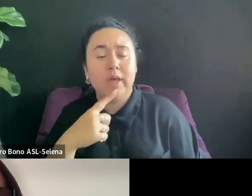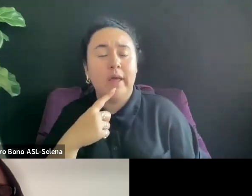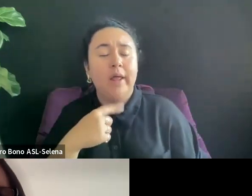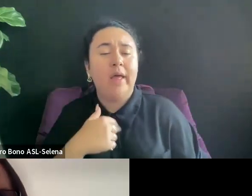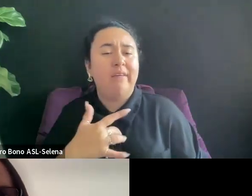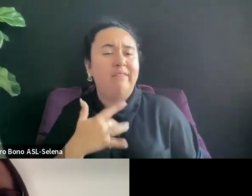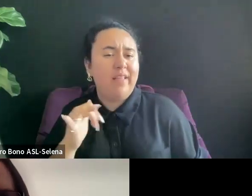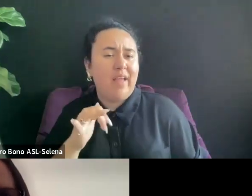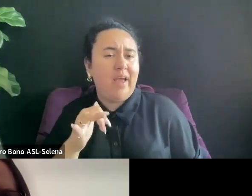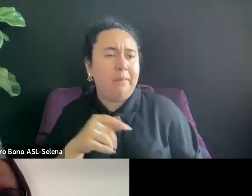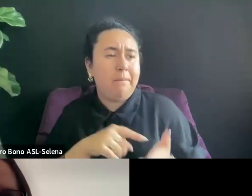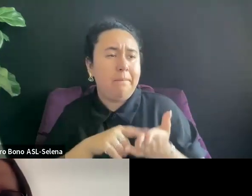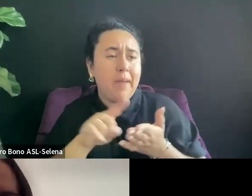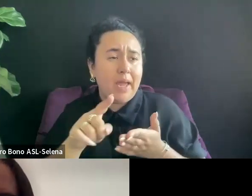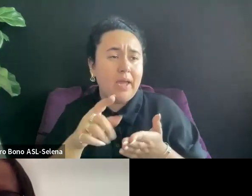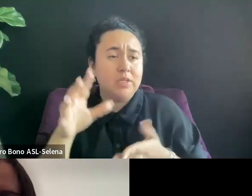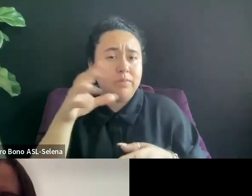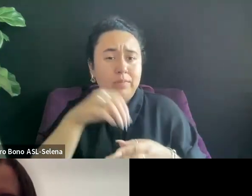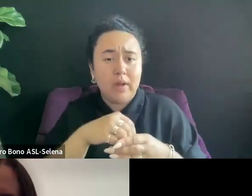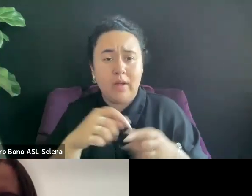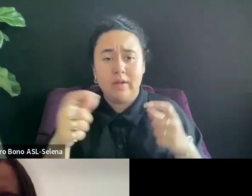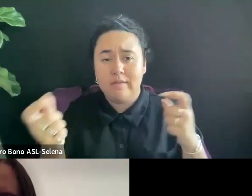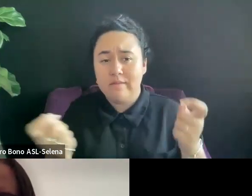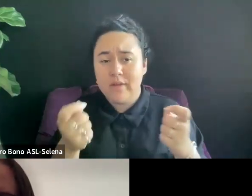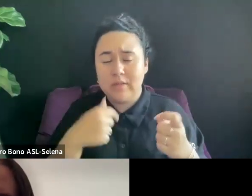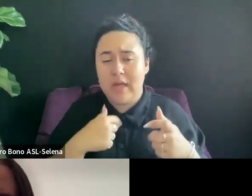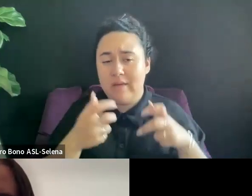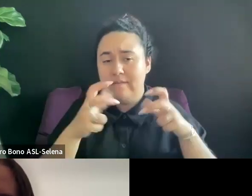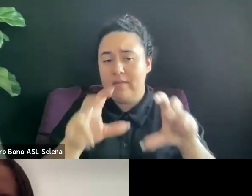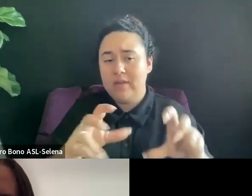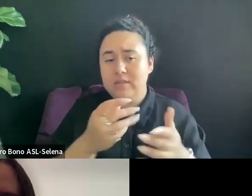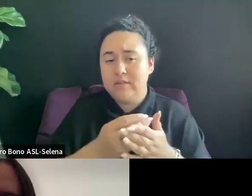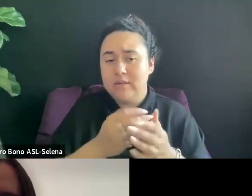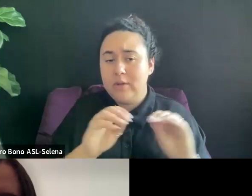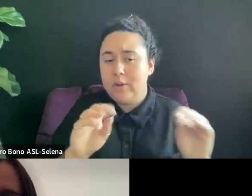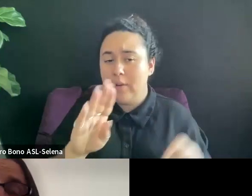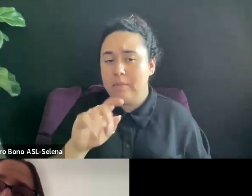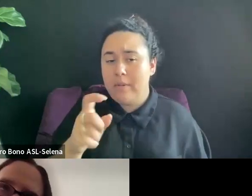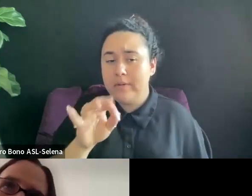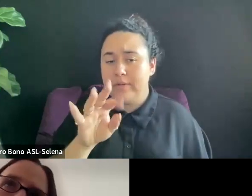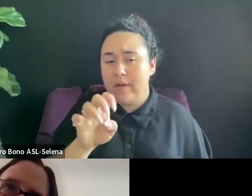FILM AND NOT GETTING ANY OF THE BOCK OFFICE AND COMPETING FAIR BEST OF AWARD IS OPPRESSIVE.